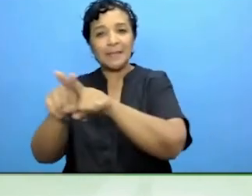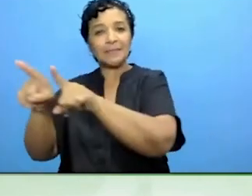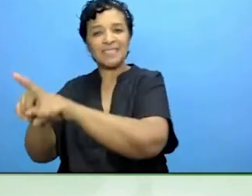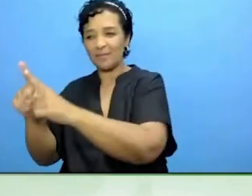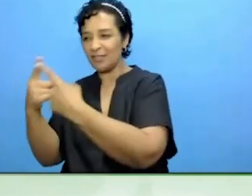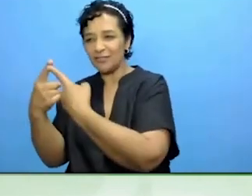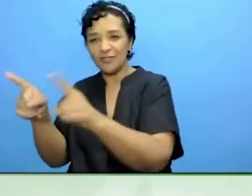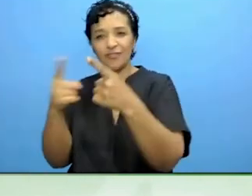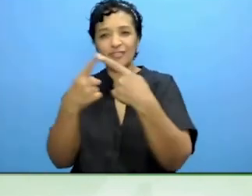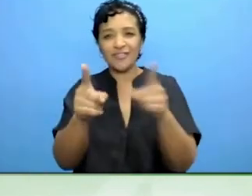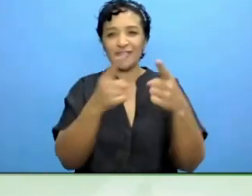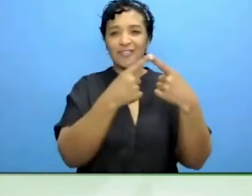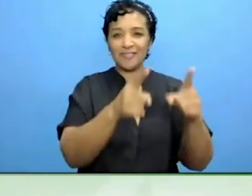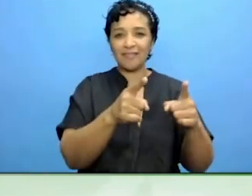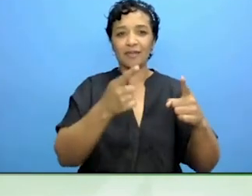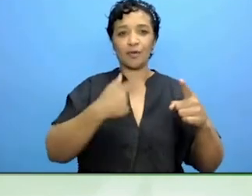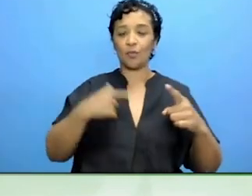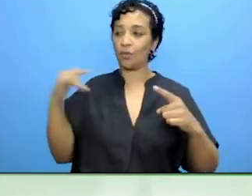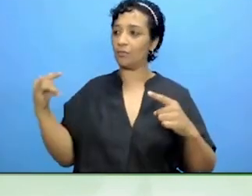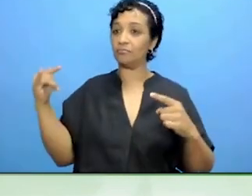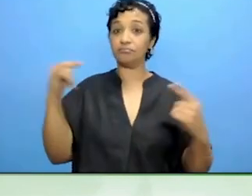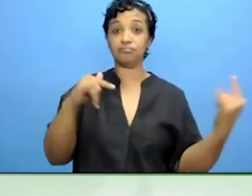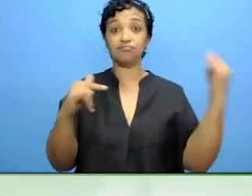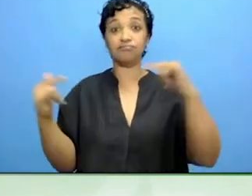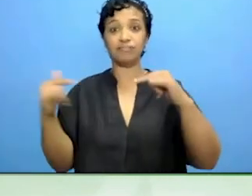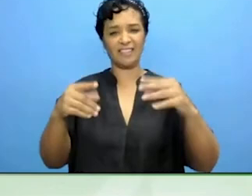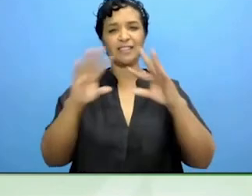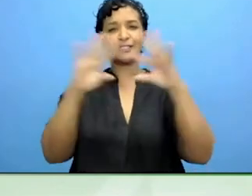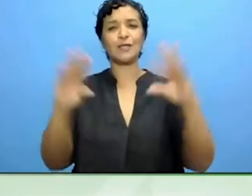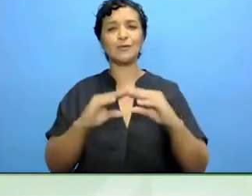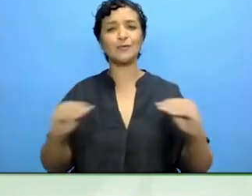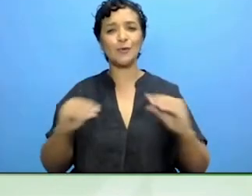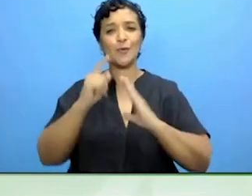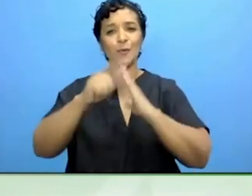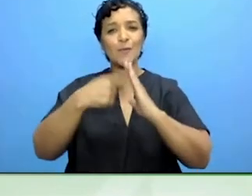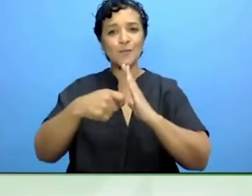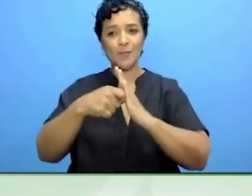delegates are at the Zero Project Conference, no matter what part of the world we are from.